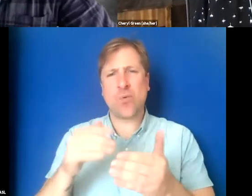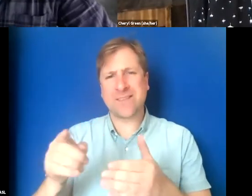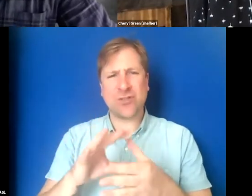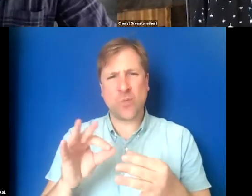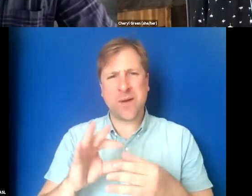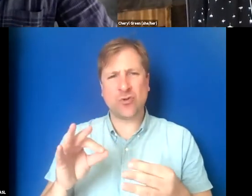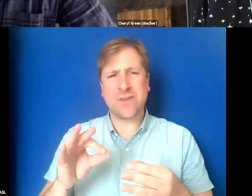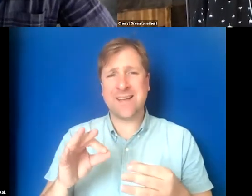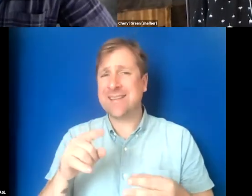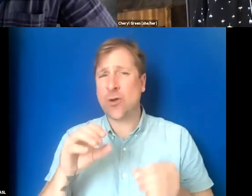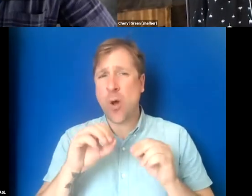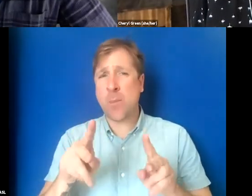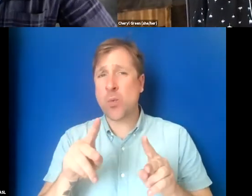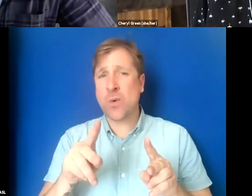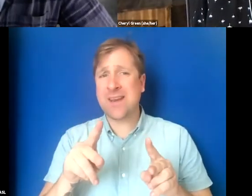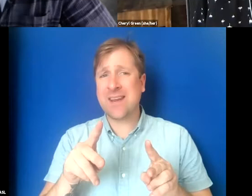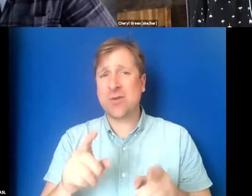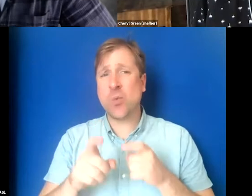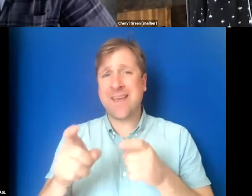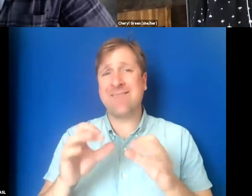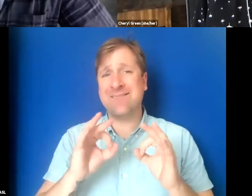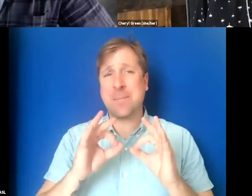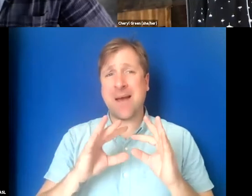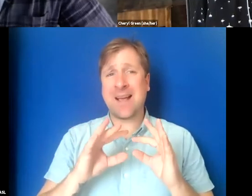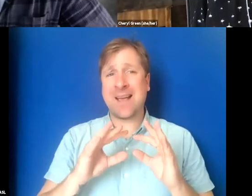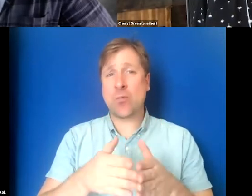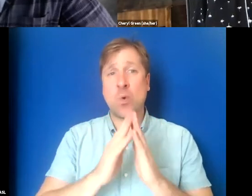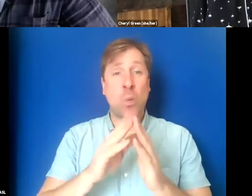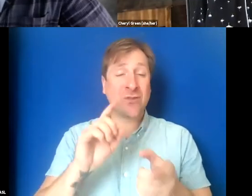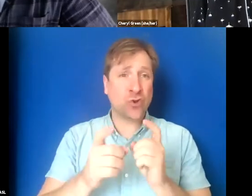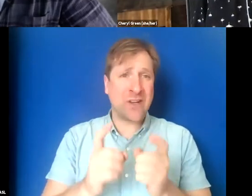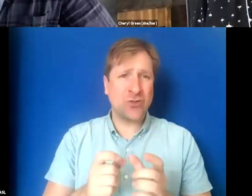Is there an opportunity to give feedback and request changes?